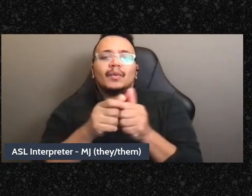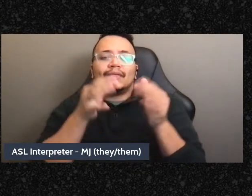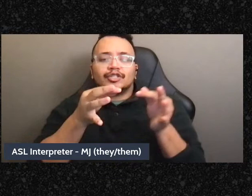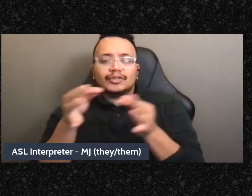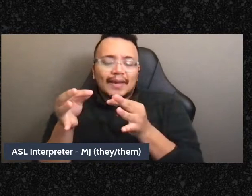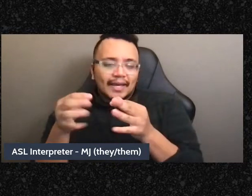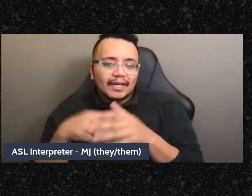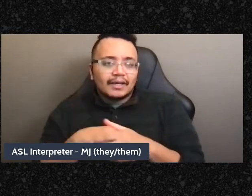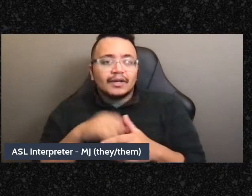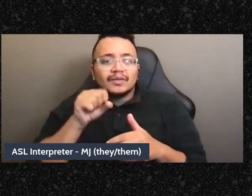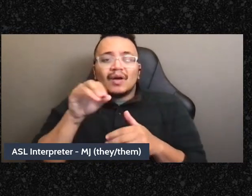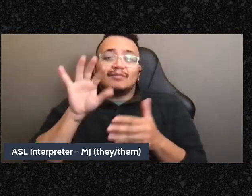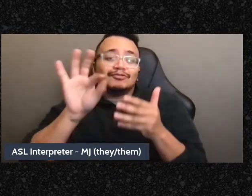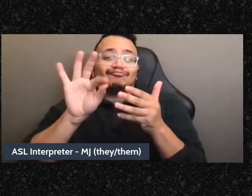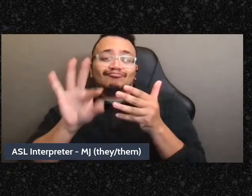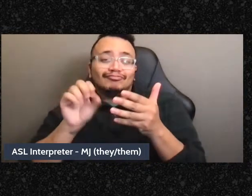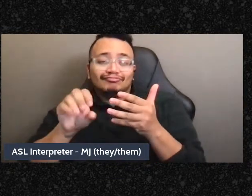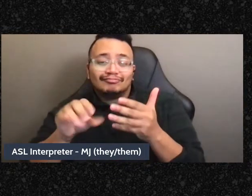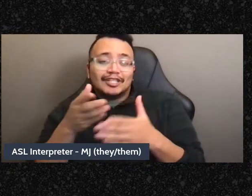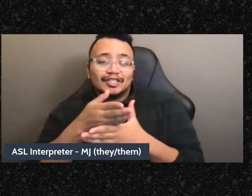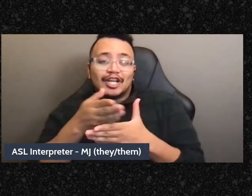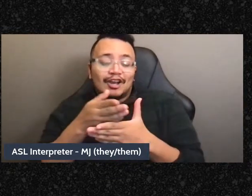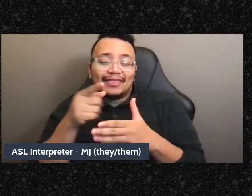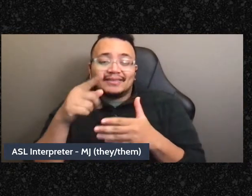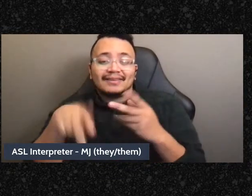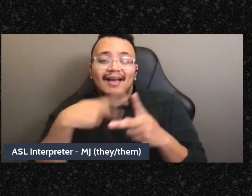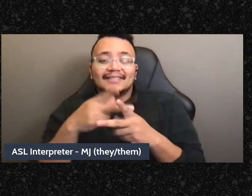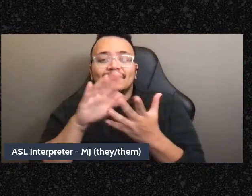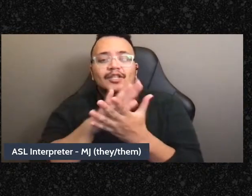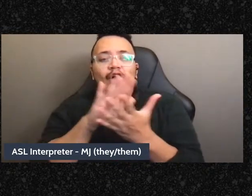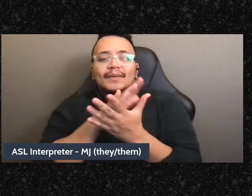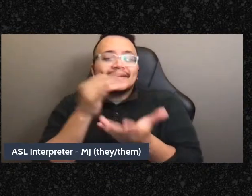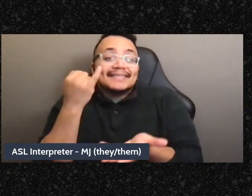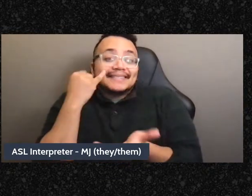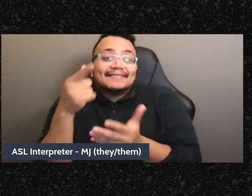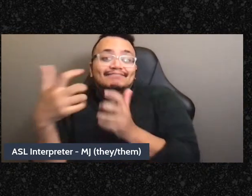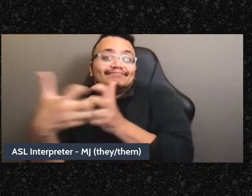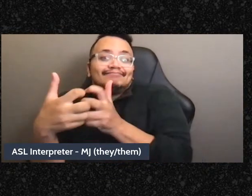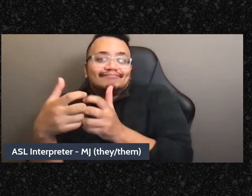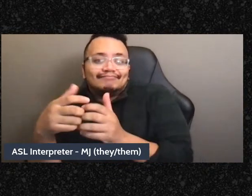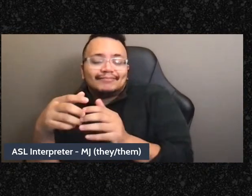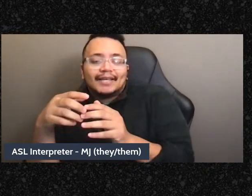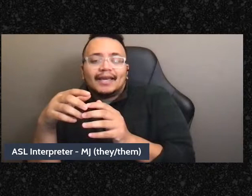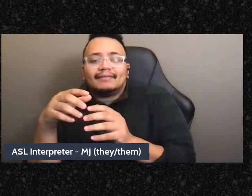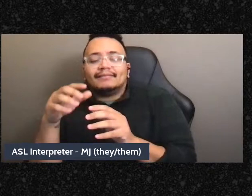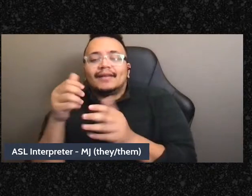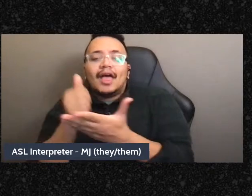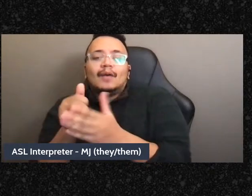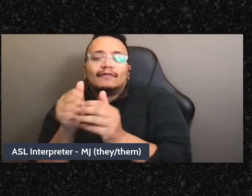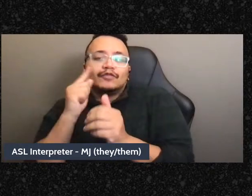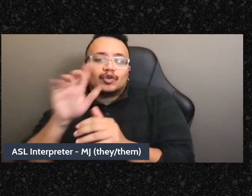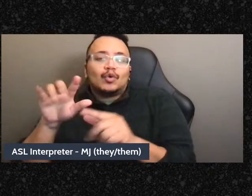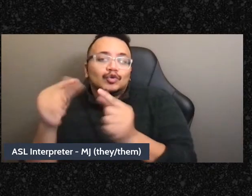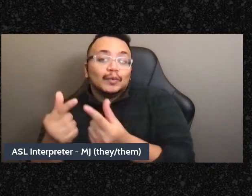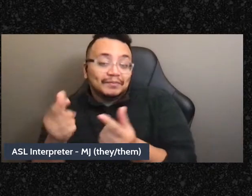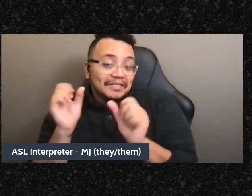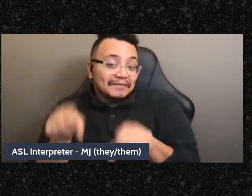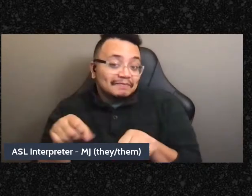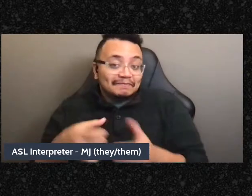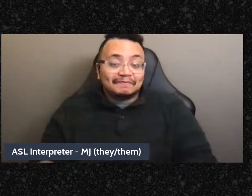sharing these kinds of documents in case any of it is cut and pastable in your life. Um, someone also